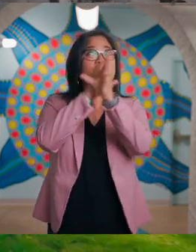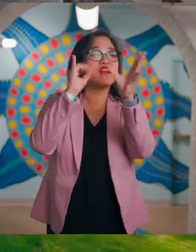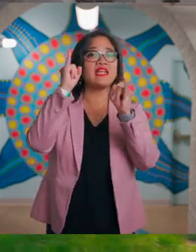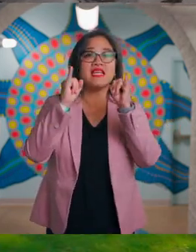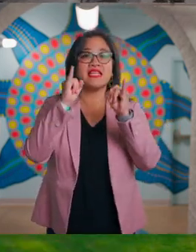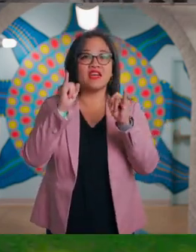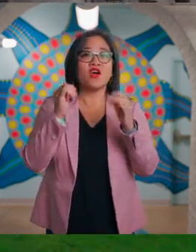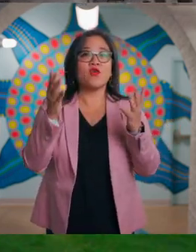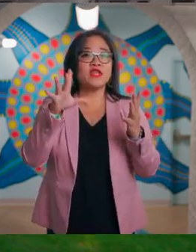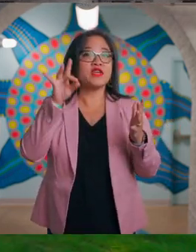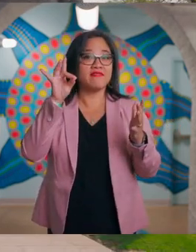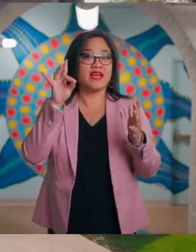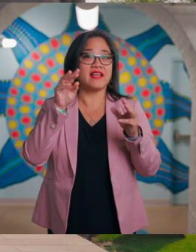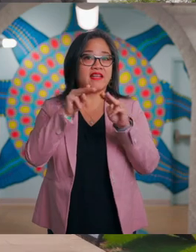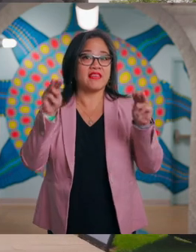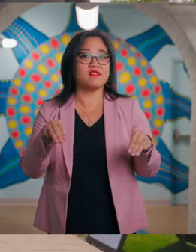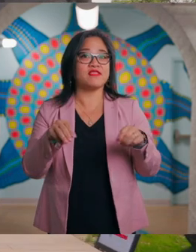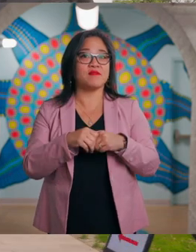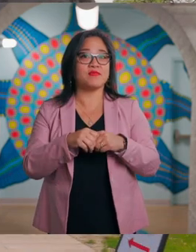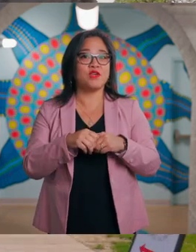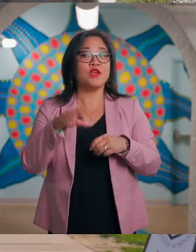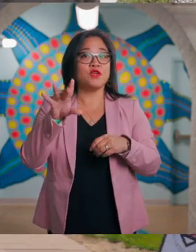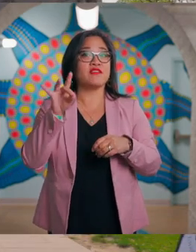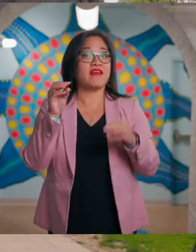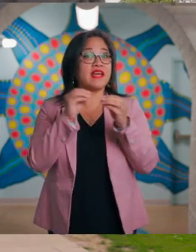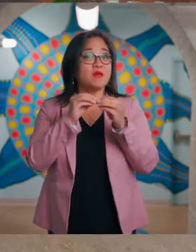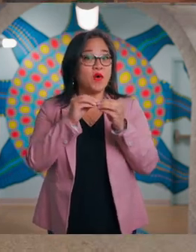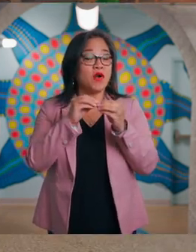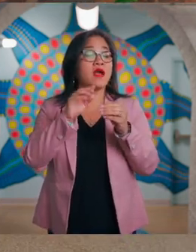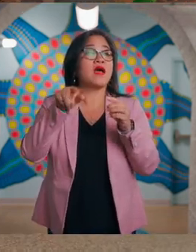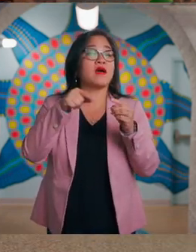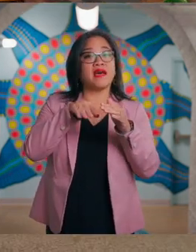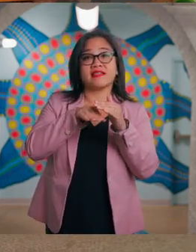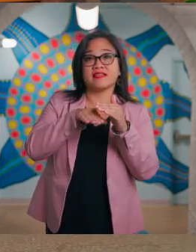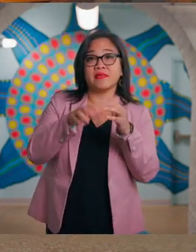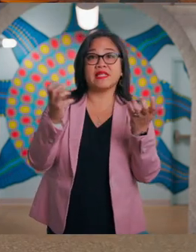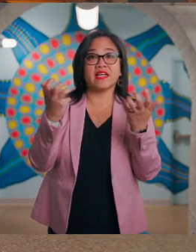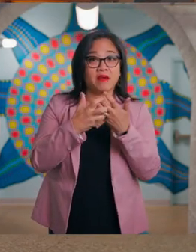a general idea of what you will find at the Museum. You can find out more about